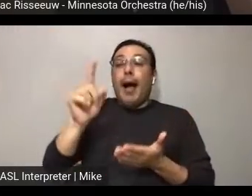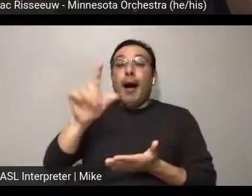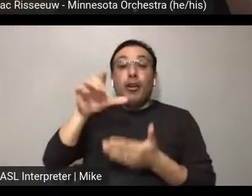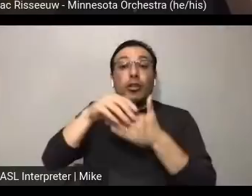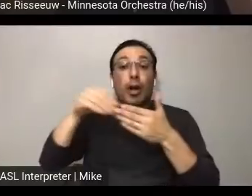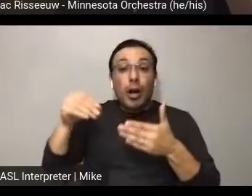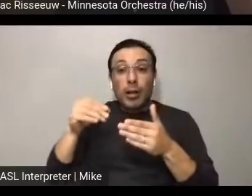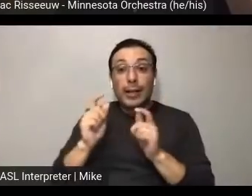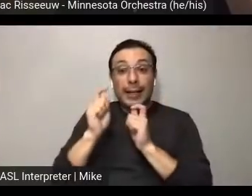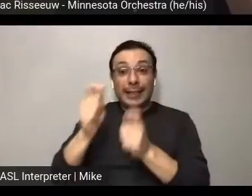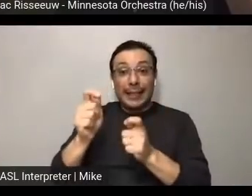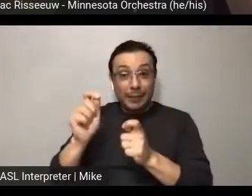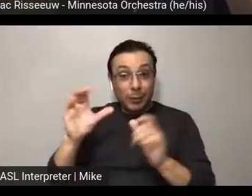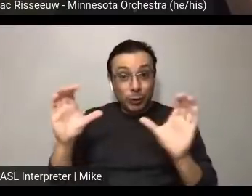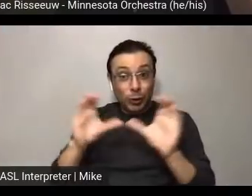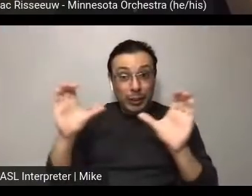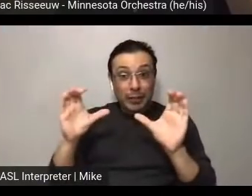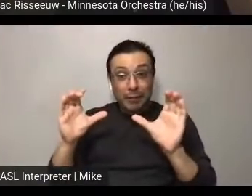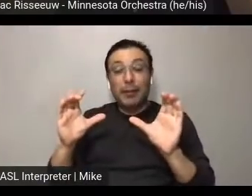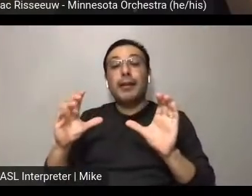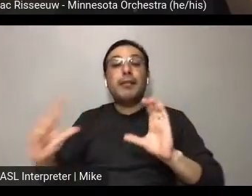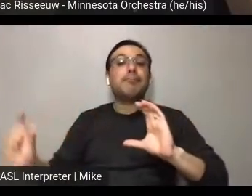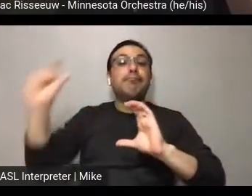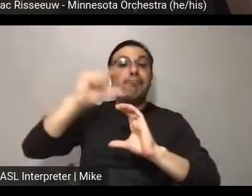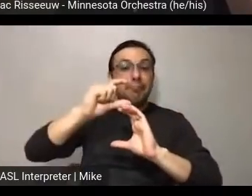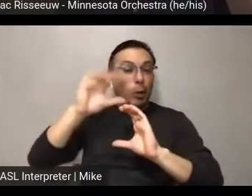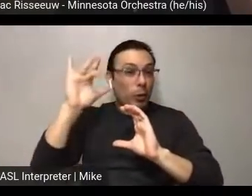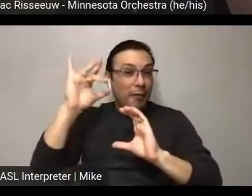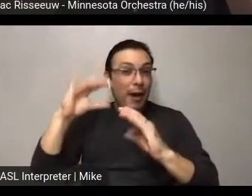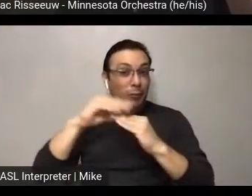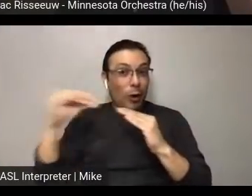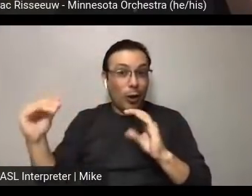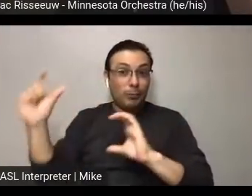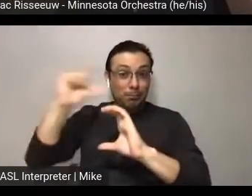certificate, we'll give you a $25 gift certificate for free, and a limited